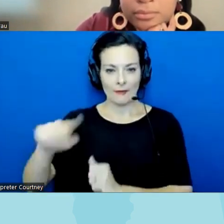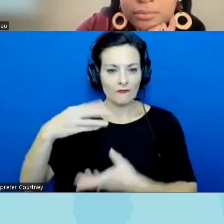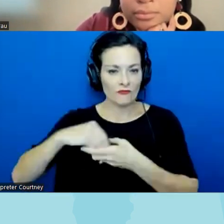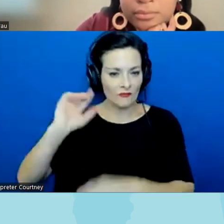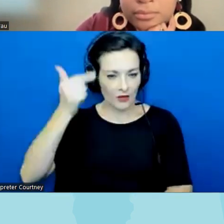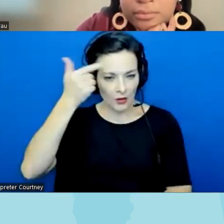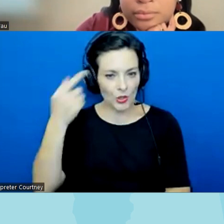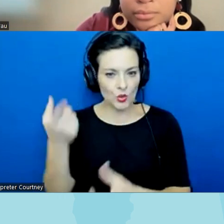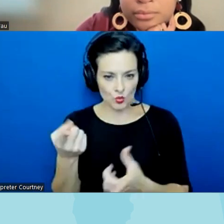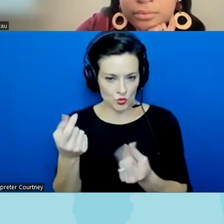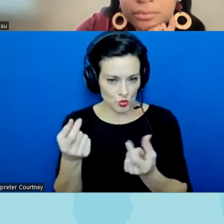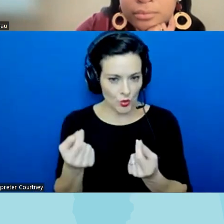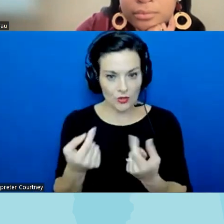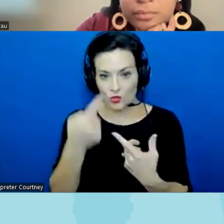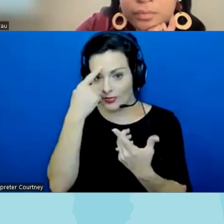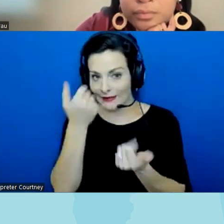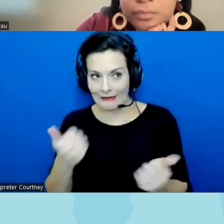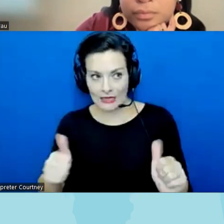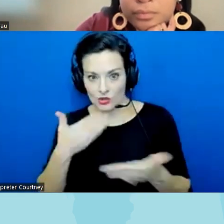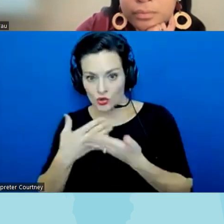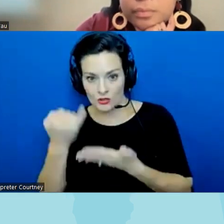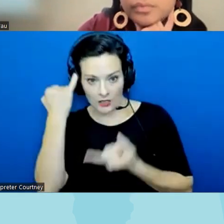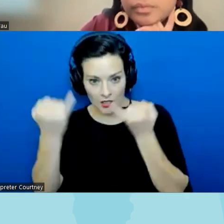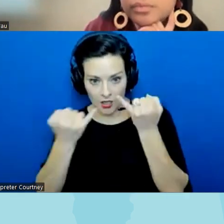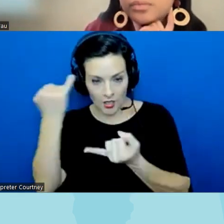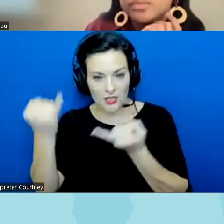you found kind of similar to what Tony has Tony was talking about earlier so Tony if you want